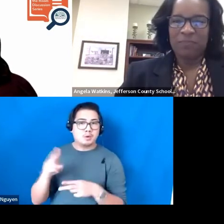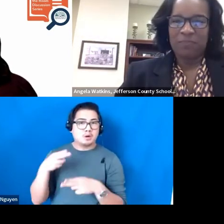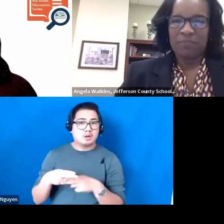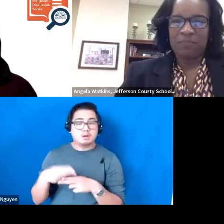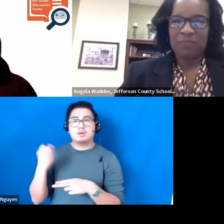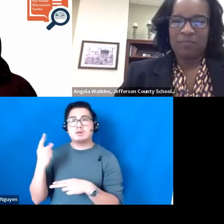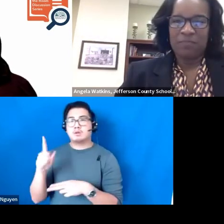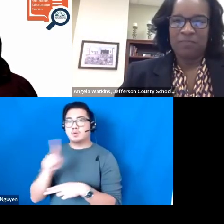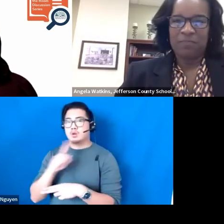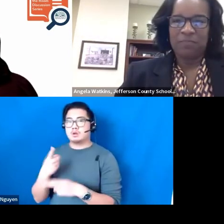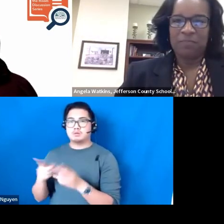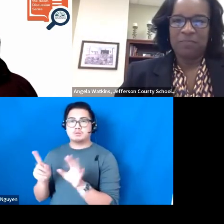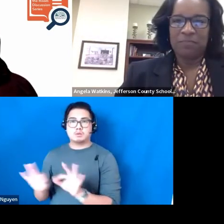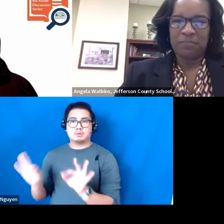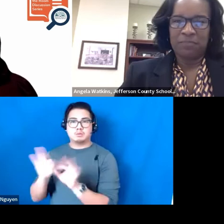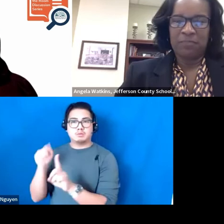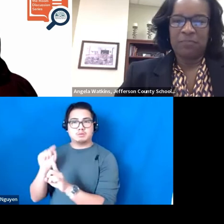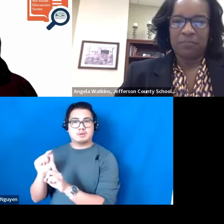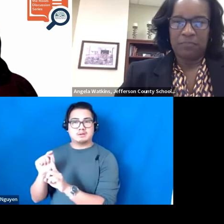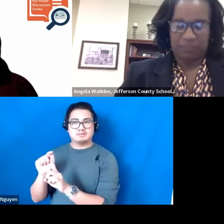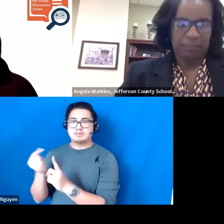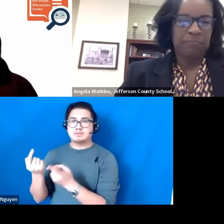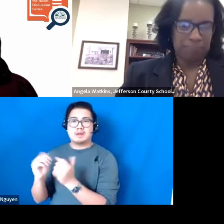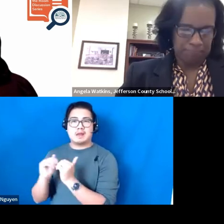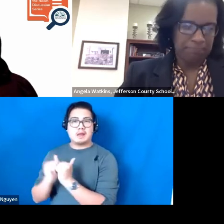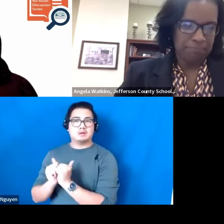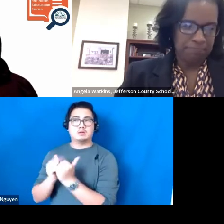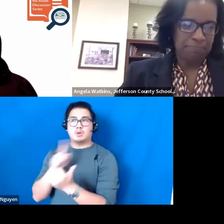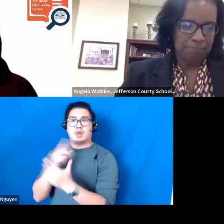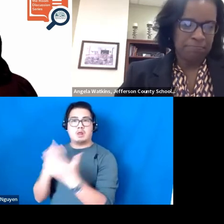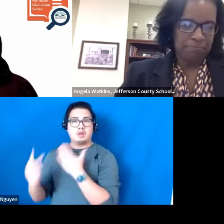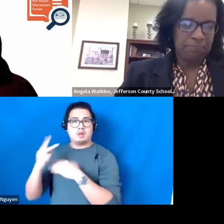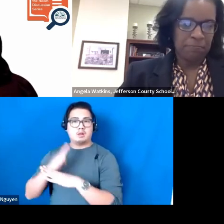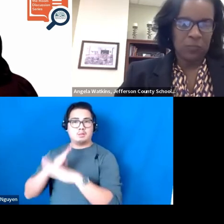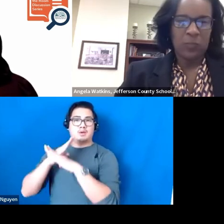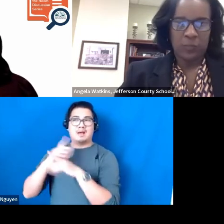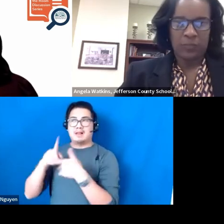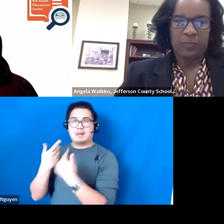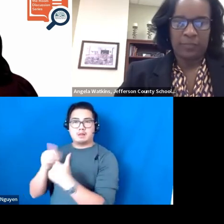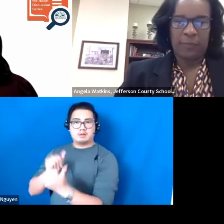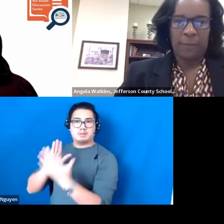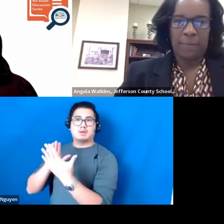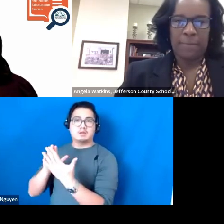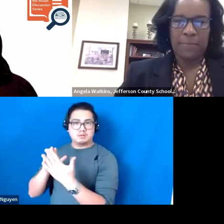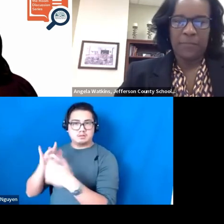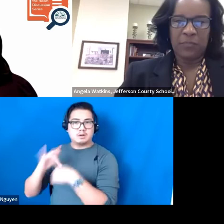Science is anticipating barriers and then addressing them as early as possible so you